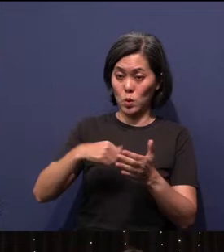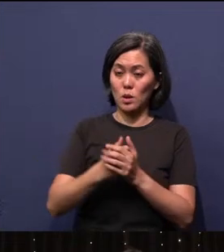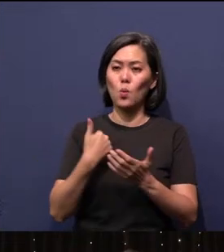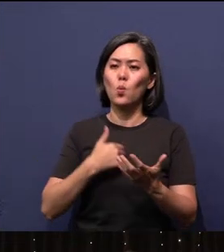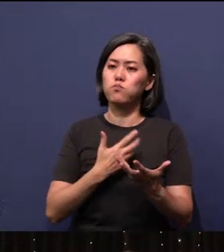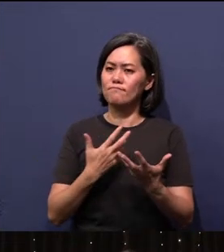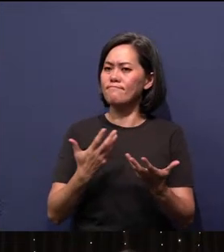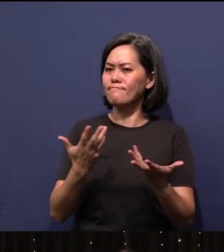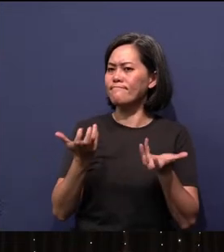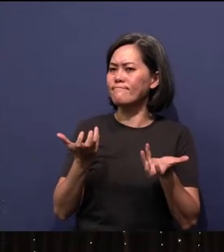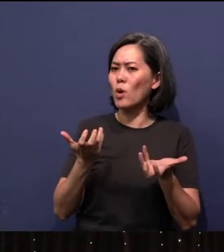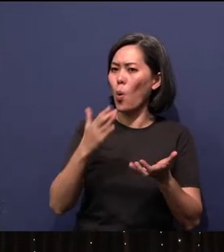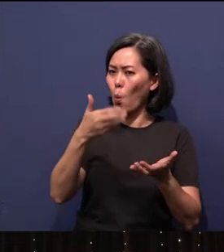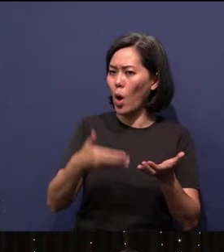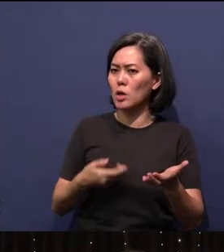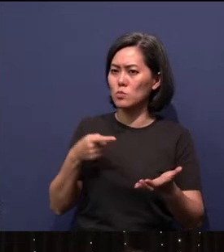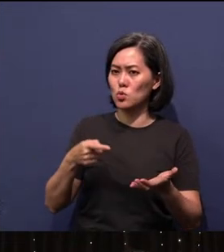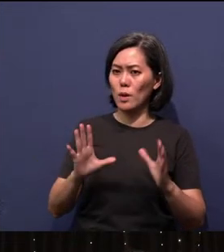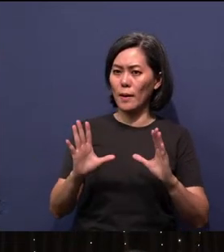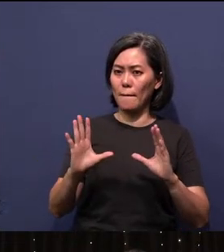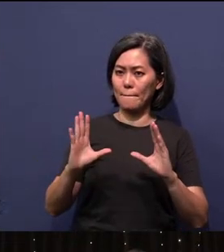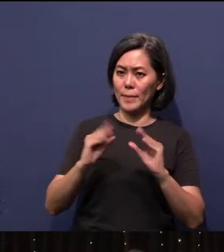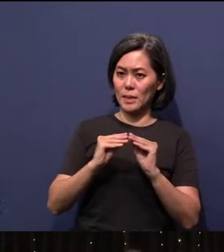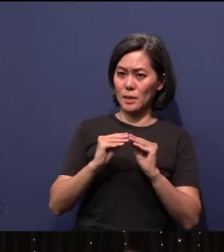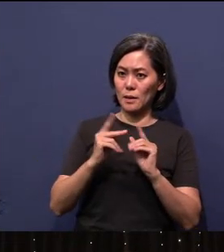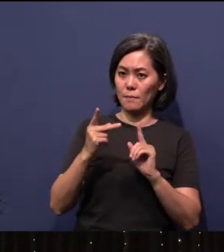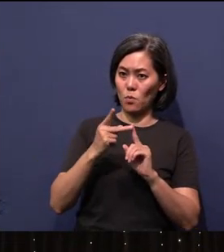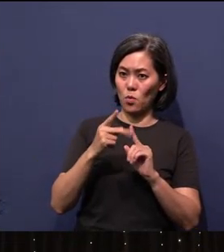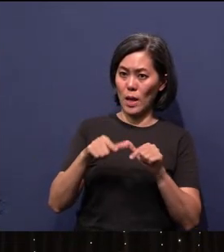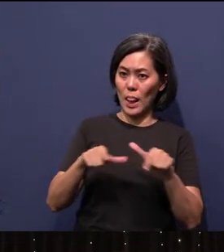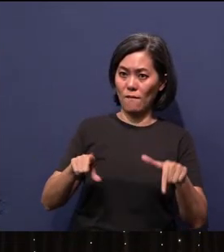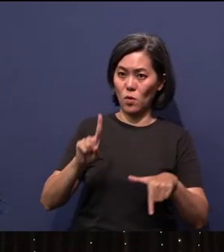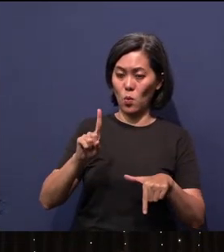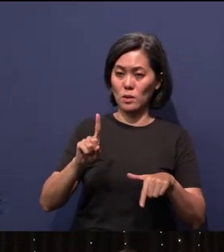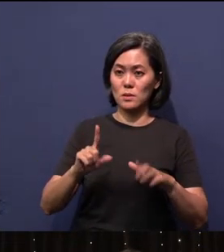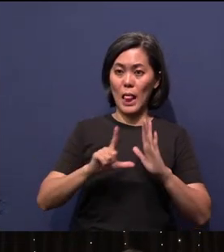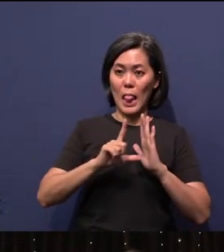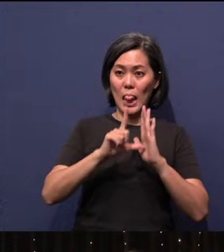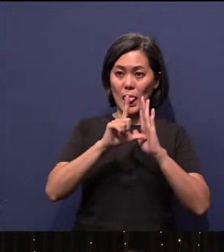welcome you to the meeting point and that is level 1. The moment you exit the leaf, turn left.